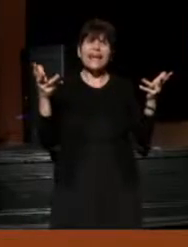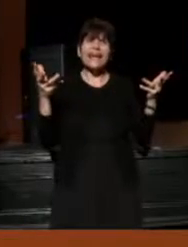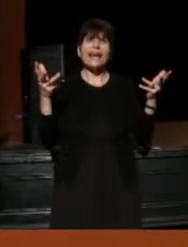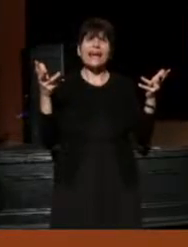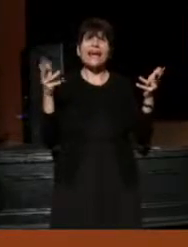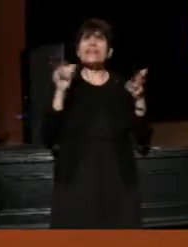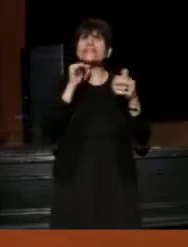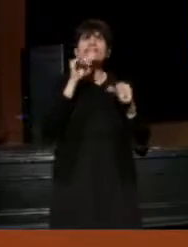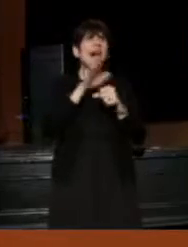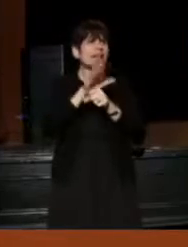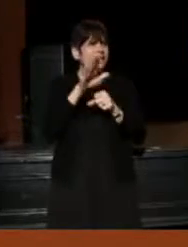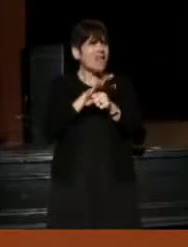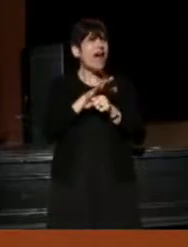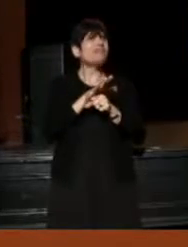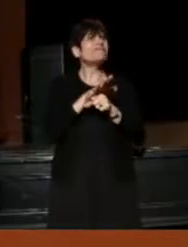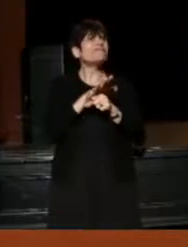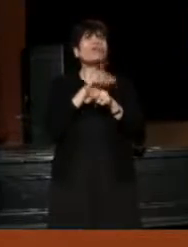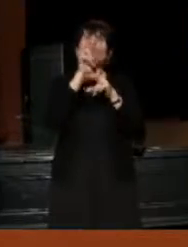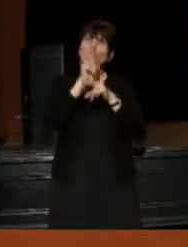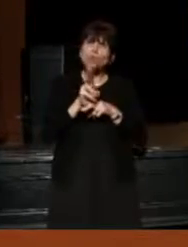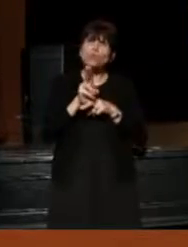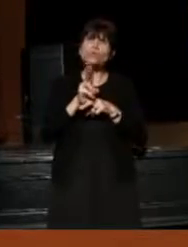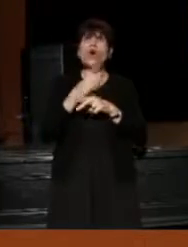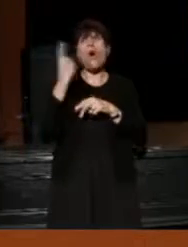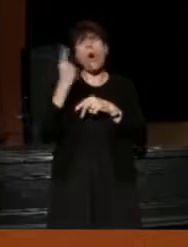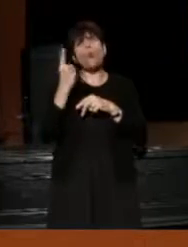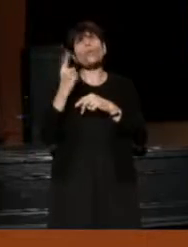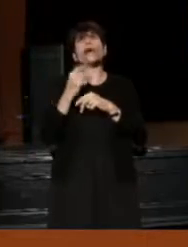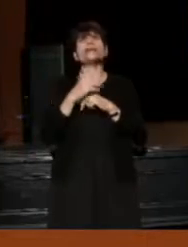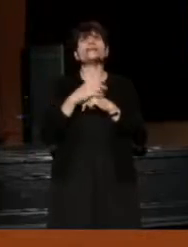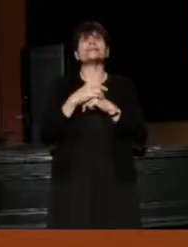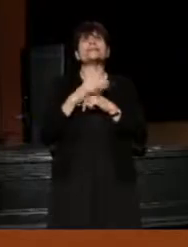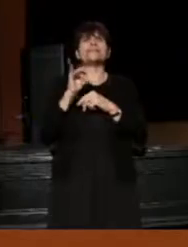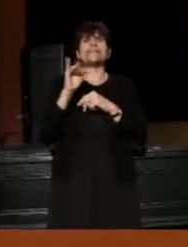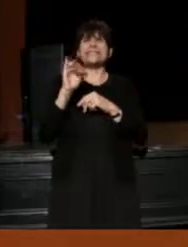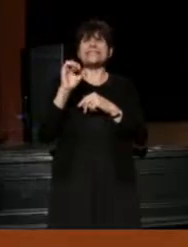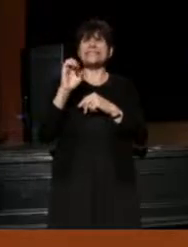I mean, we are used to it, always, on Yelp, and everything.